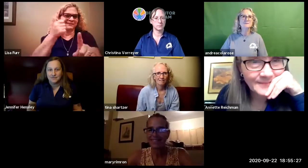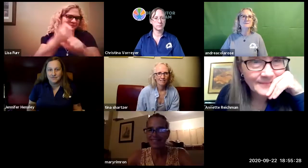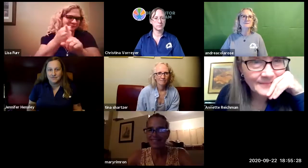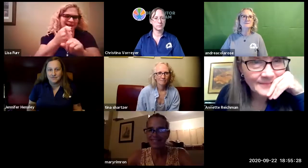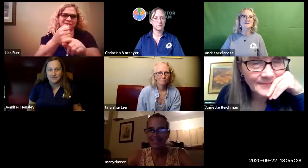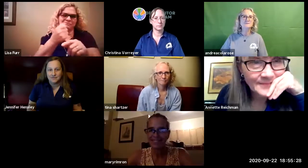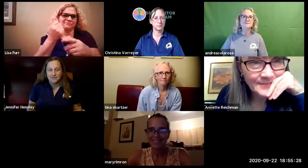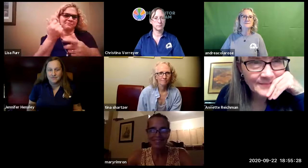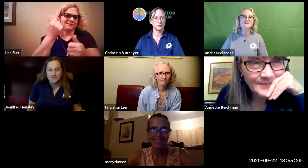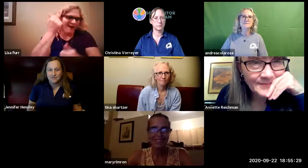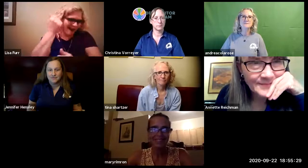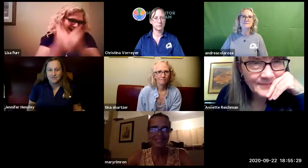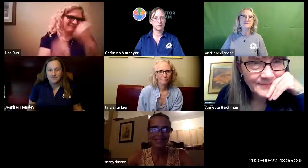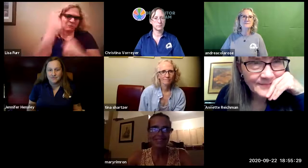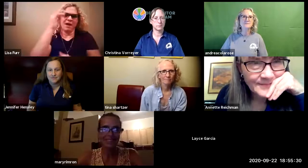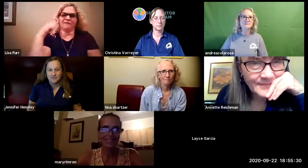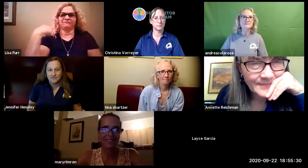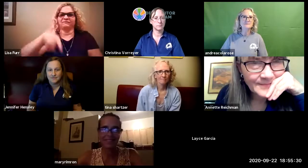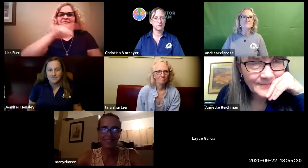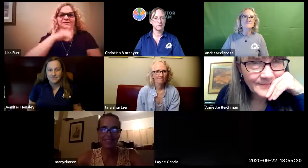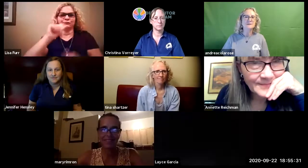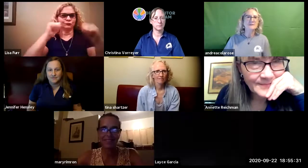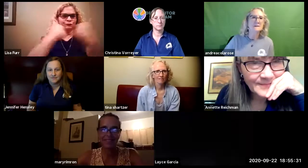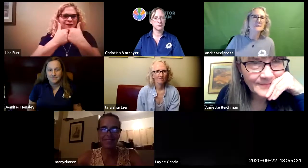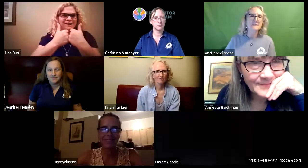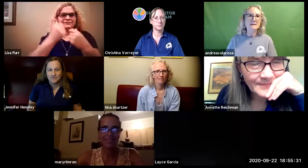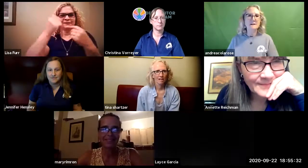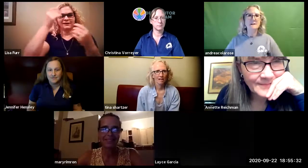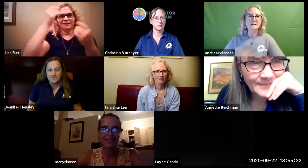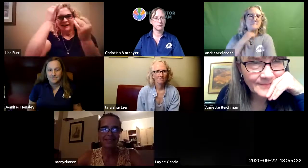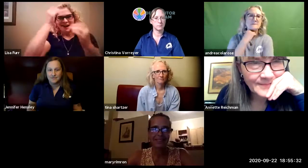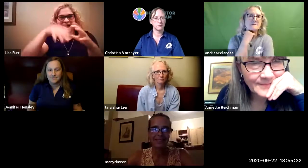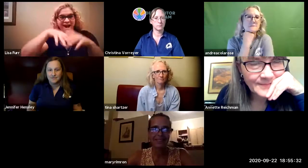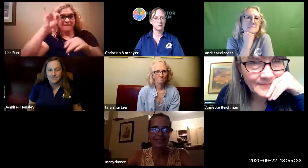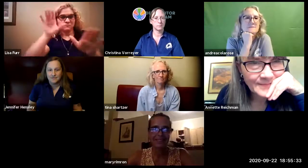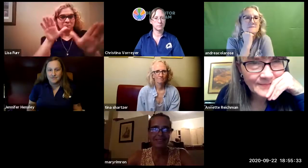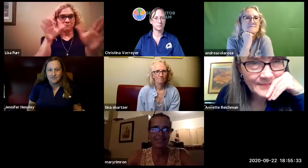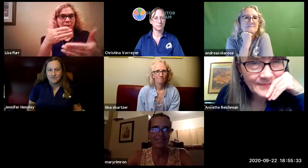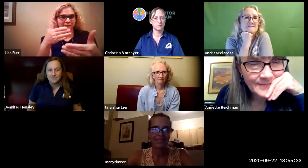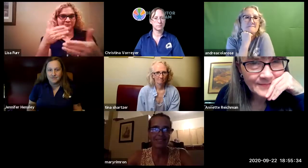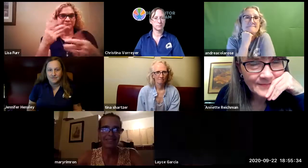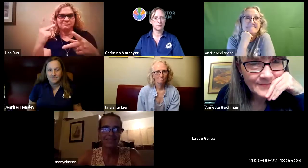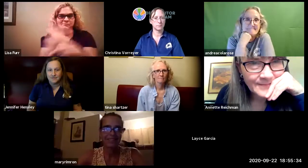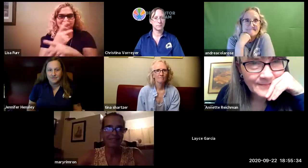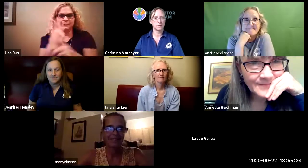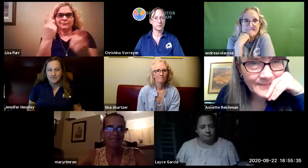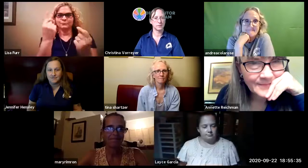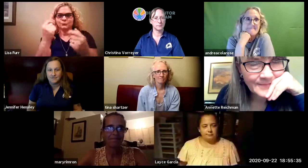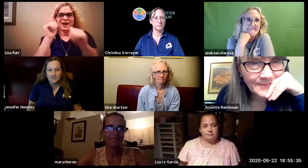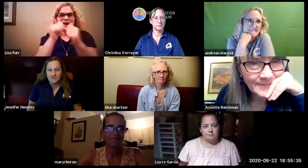with coronavirus and the pandemic i know that it's impacted all of us and created